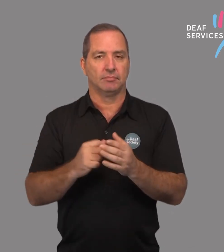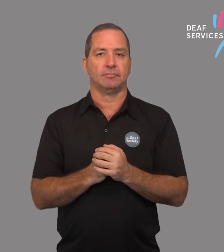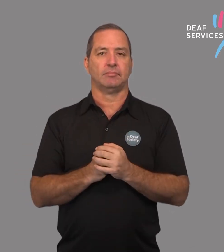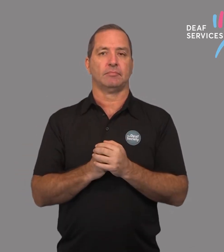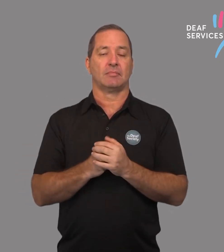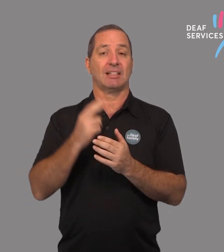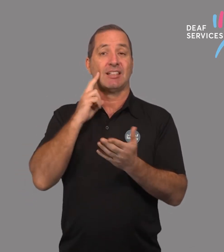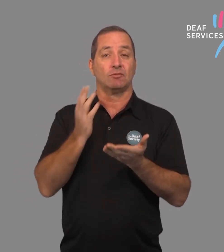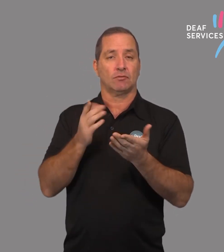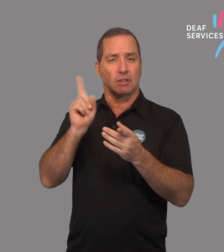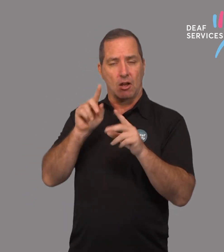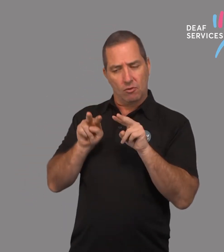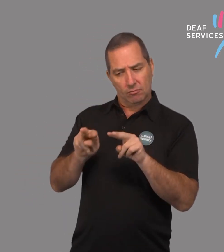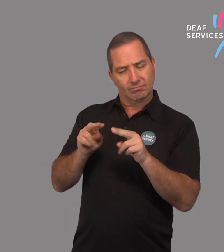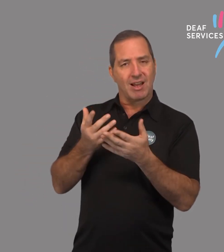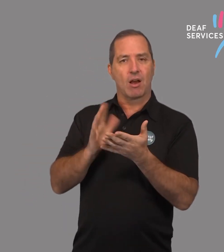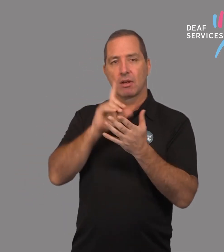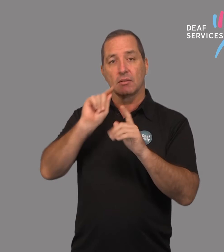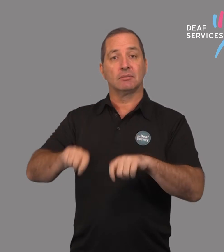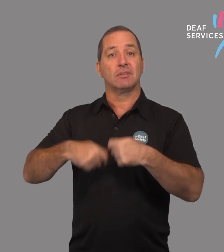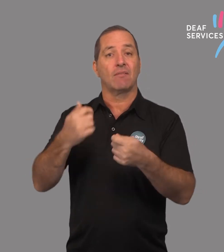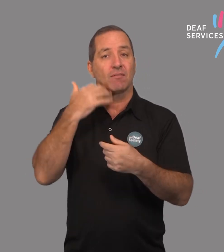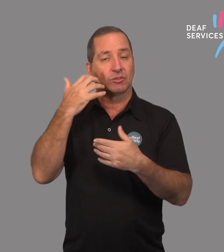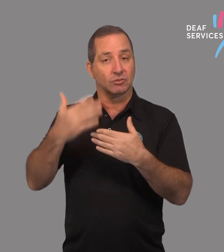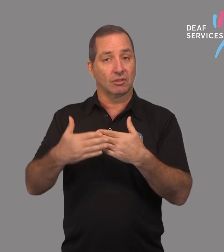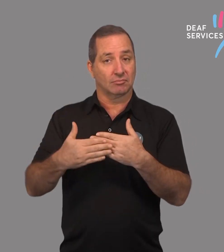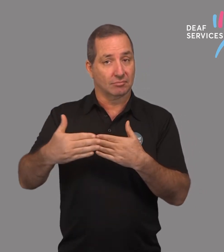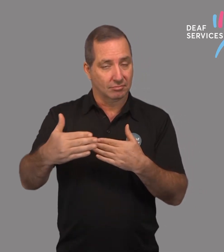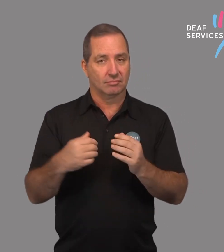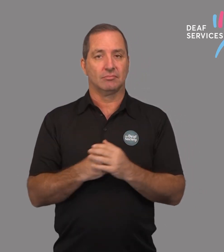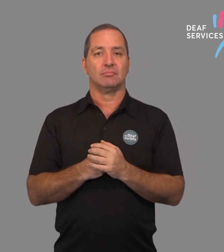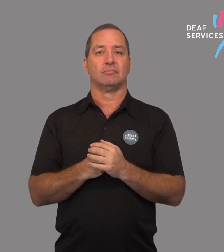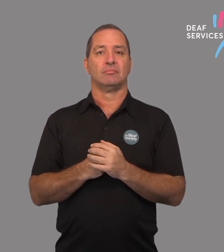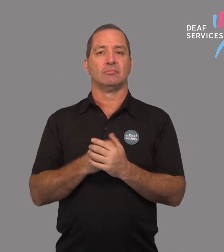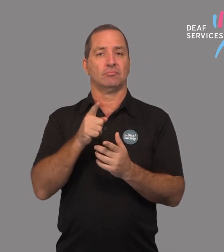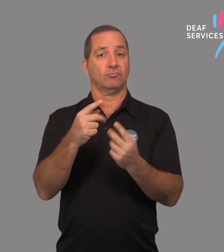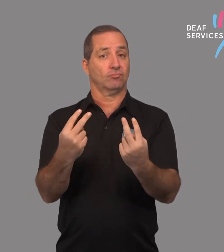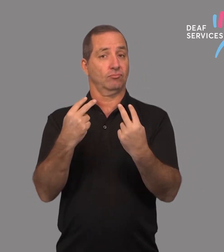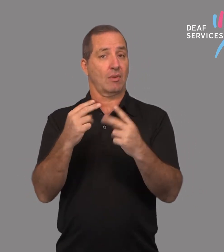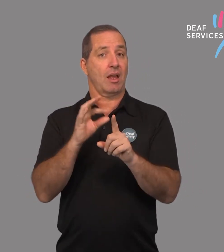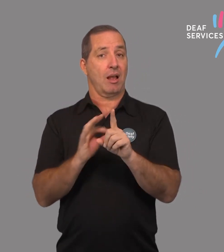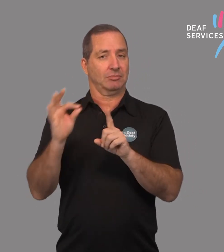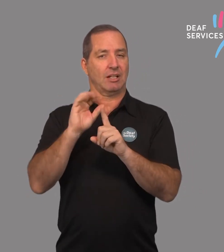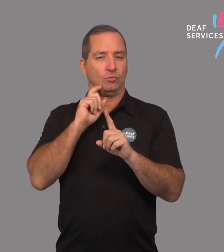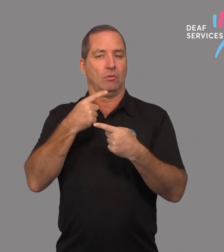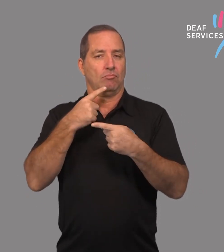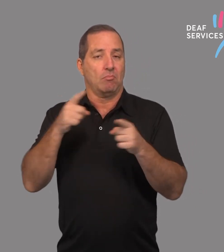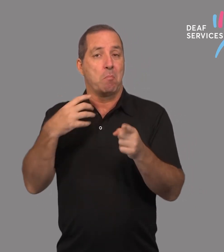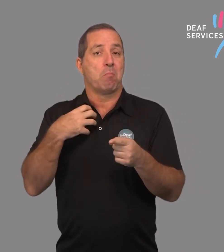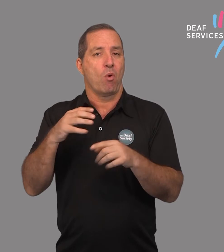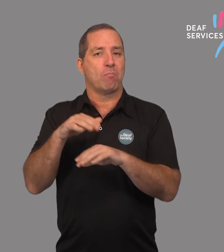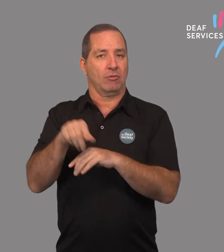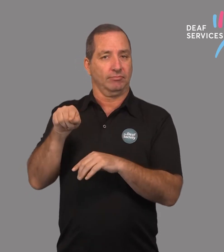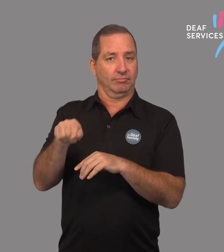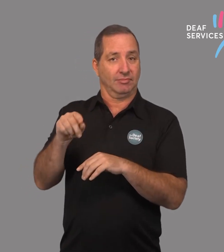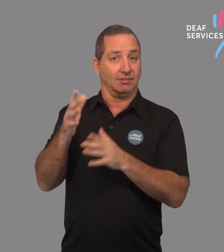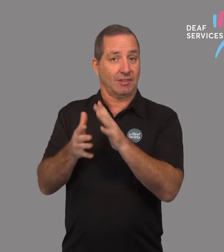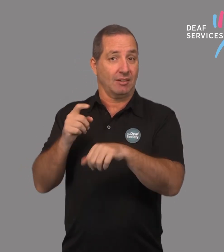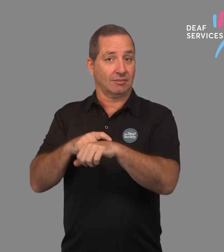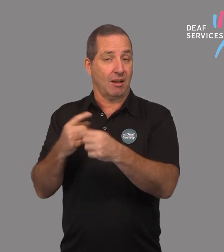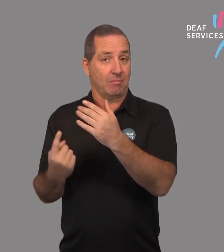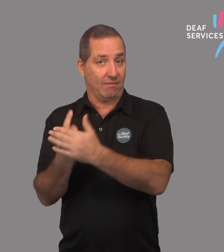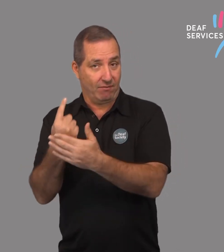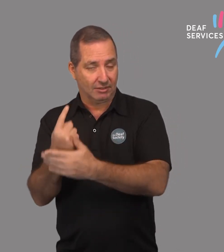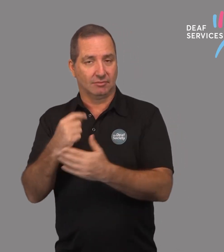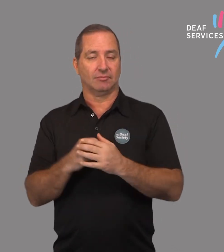We are looking at ways we can deliver this for you in the future, stay tuned for updates.